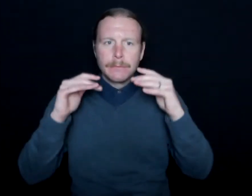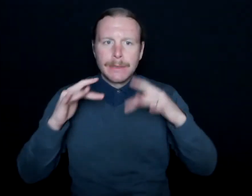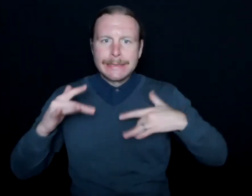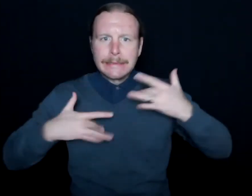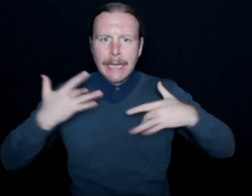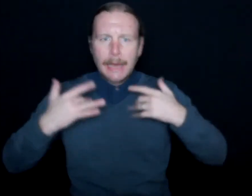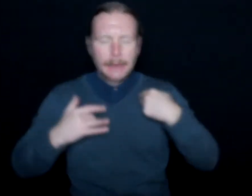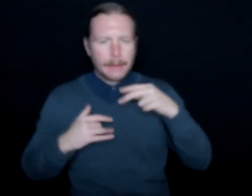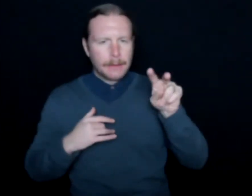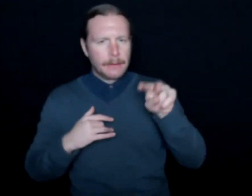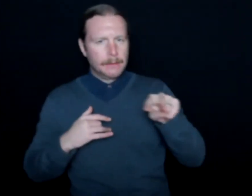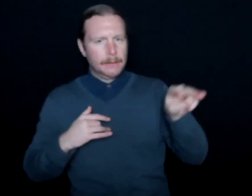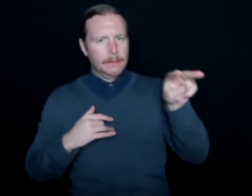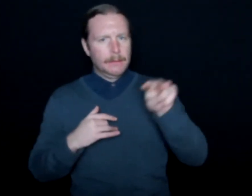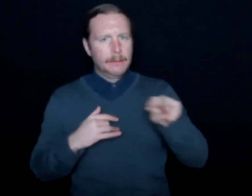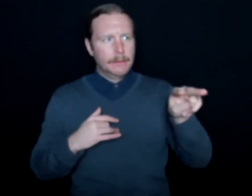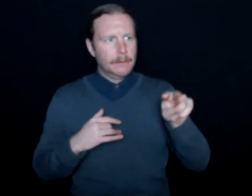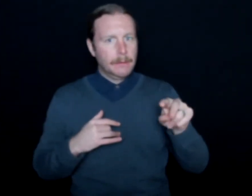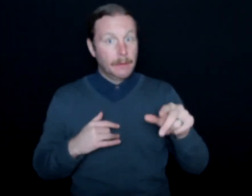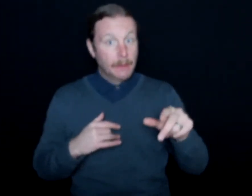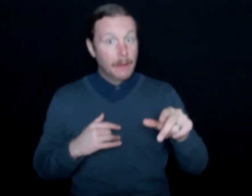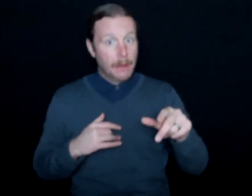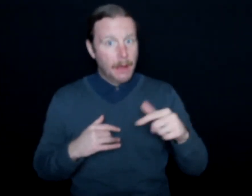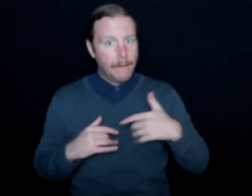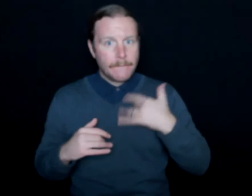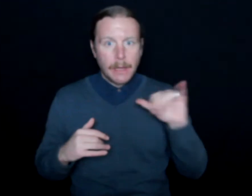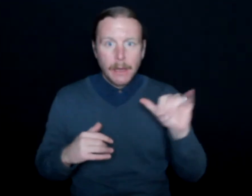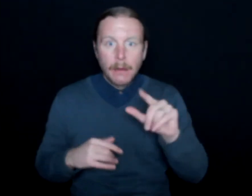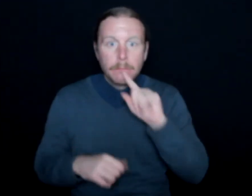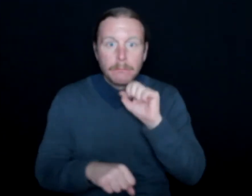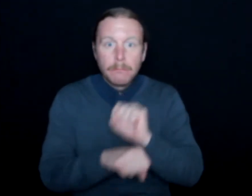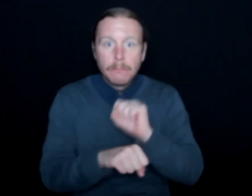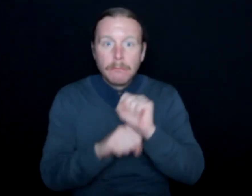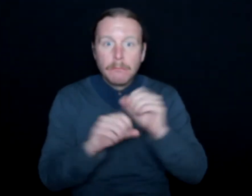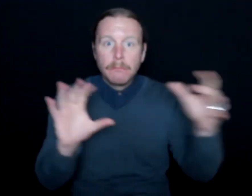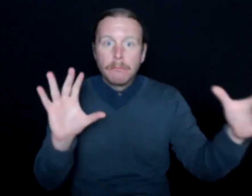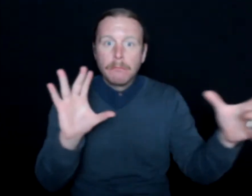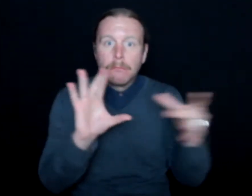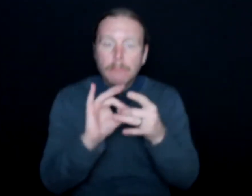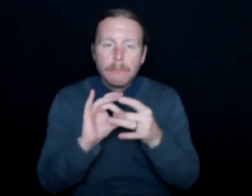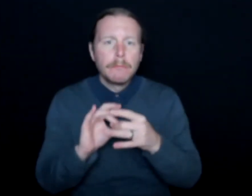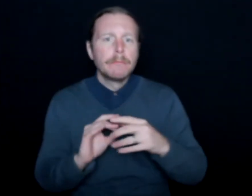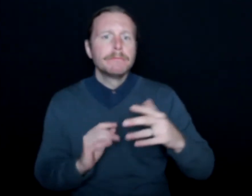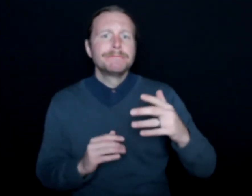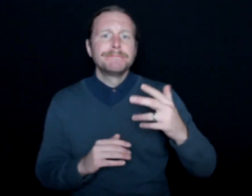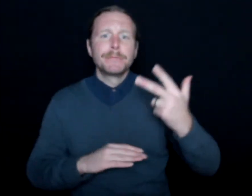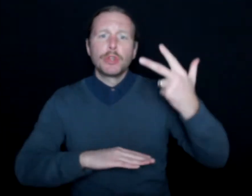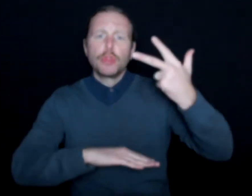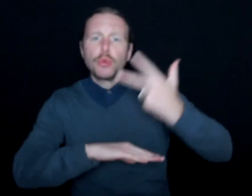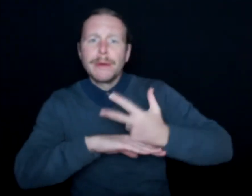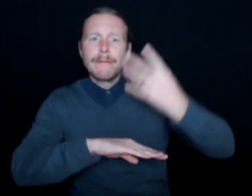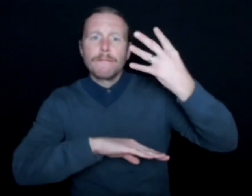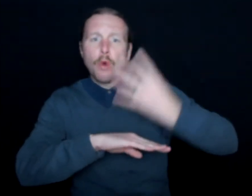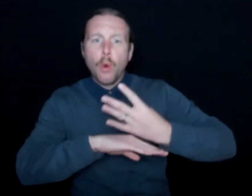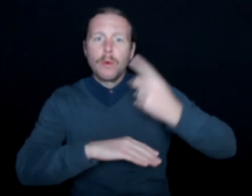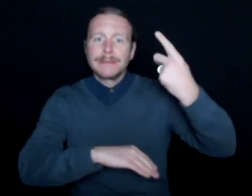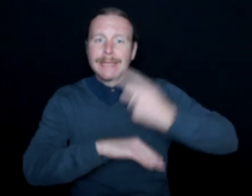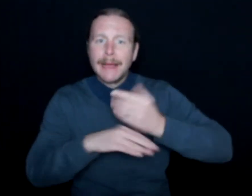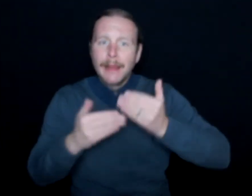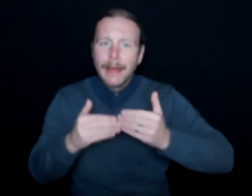And I felt like we were on to something. And within the next, I would say, three to four days, he had run it up to President Peter Feigin.